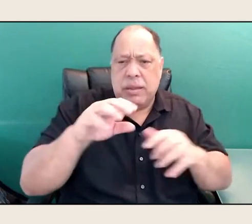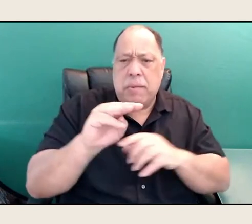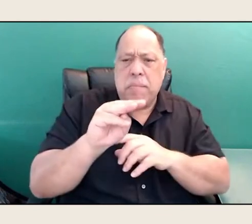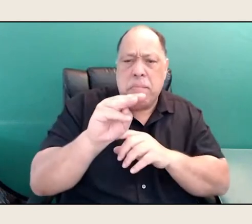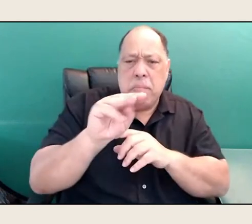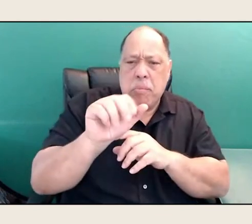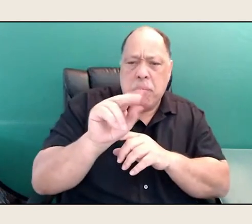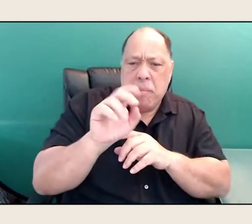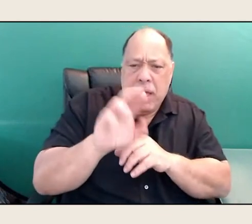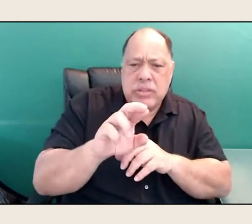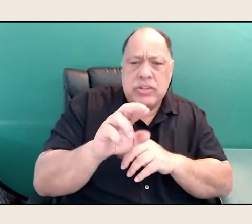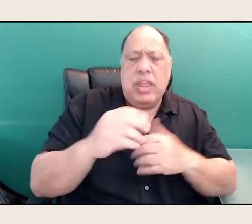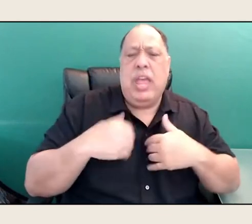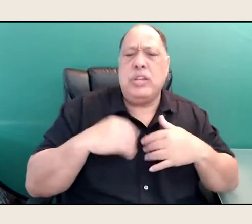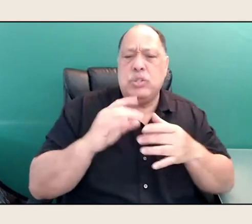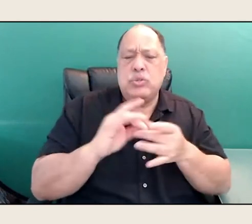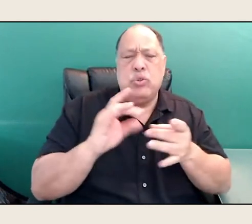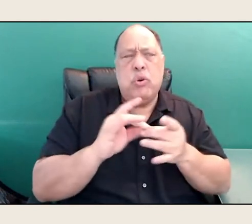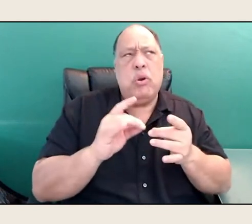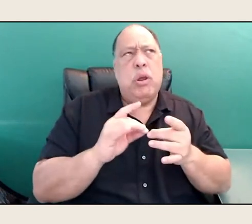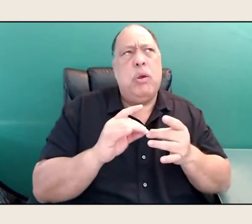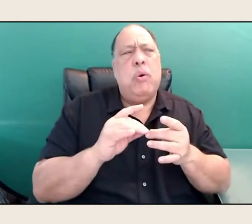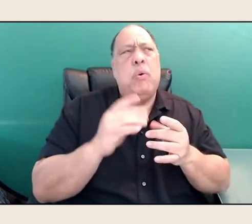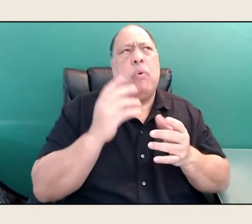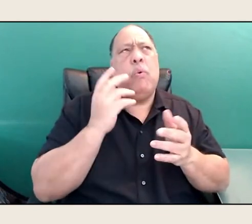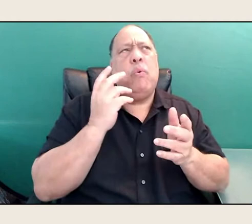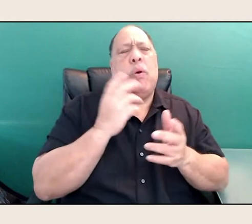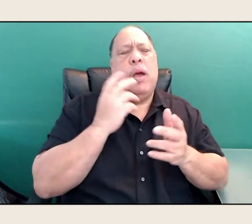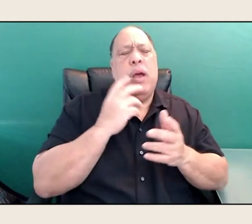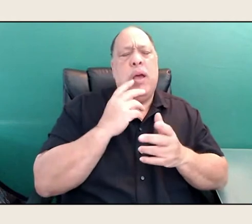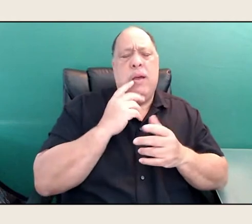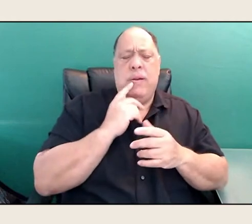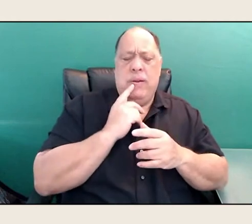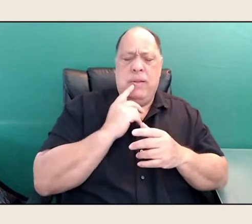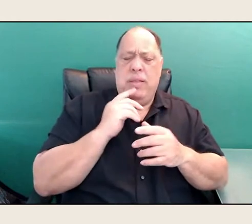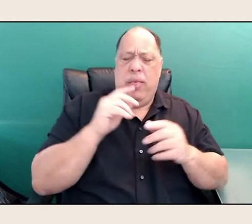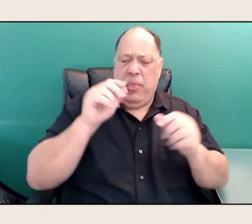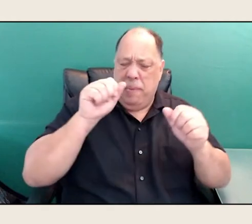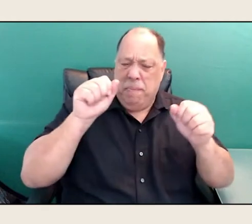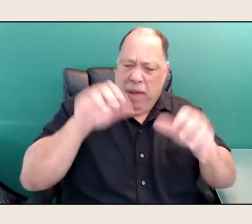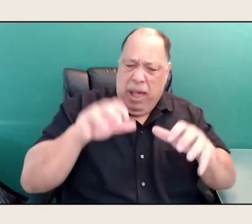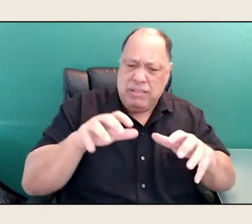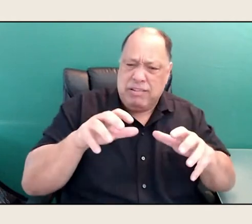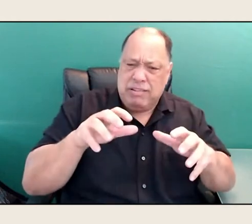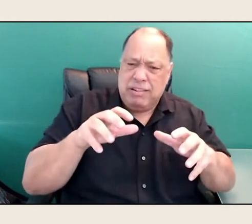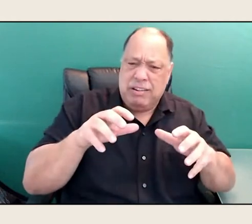Thank you, poetry spirit. Poetry guardian.